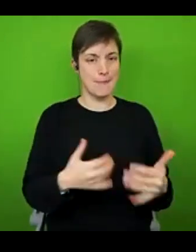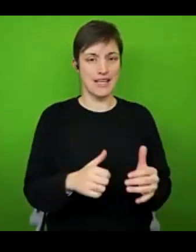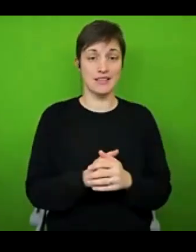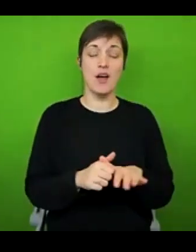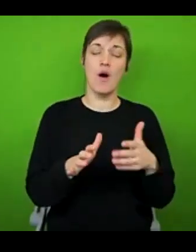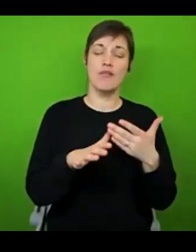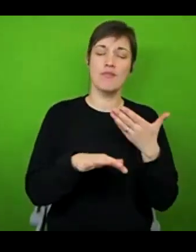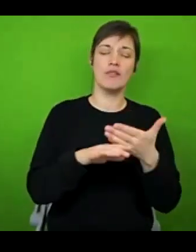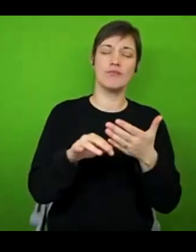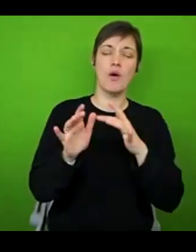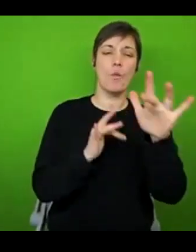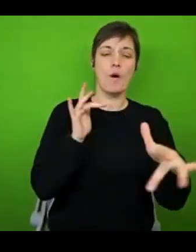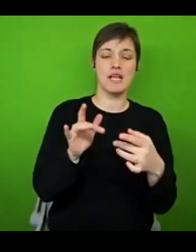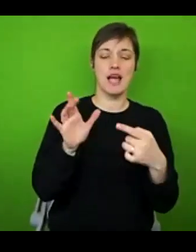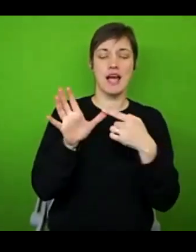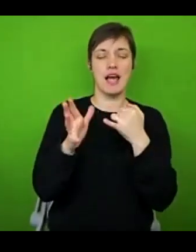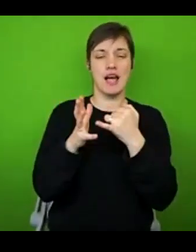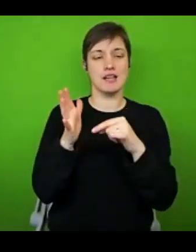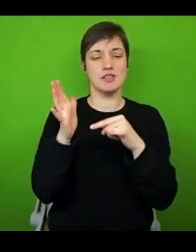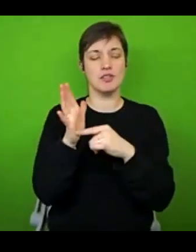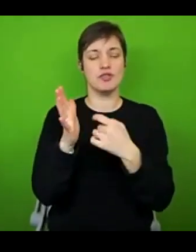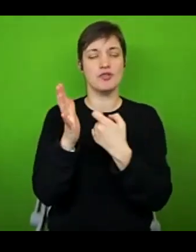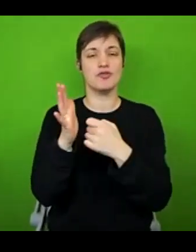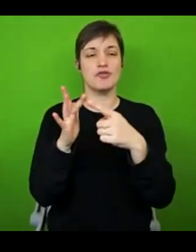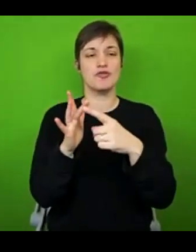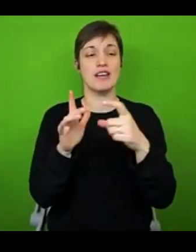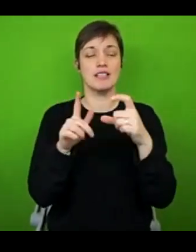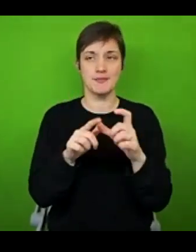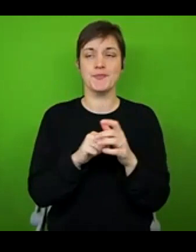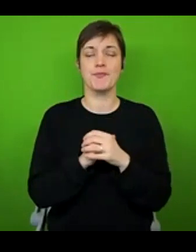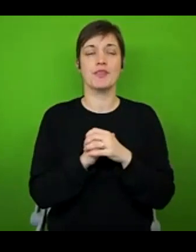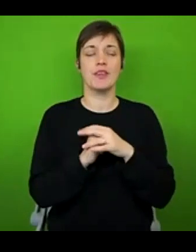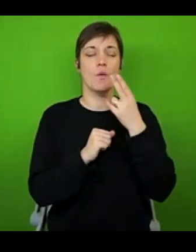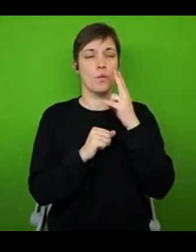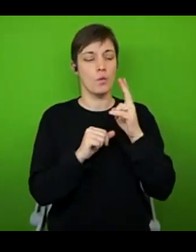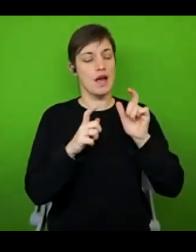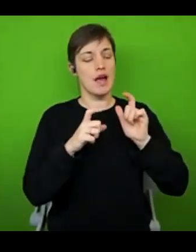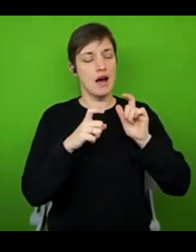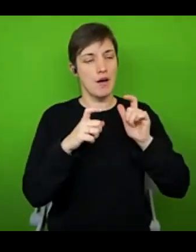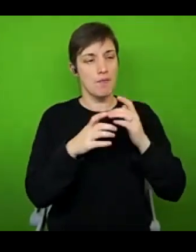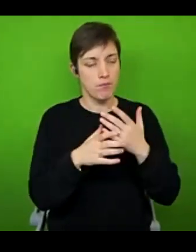interested. It's called 'Employment and Long Term Illness: The Invisible Talent Pool'. If we've got time, I